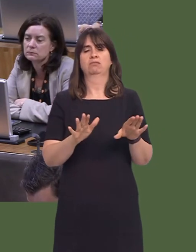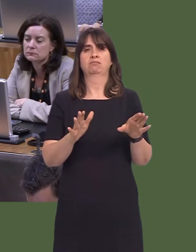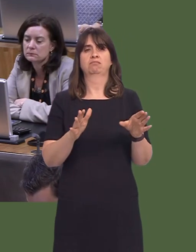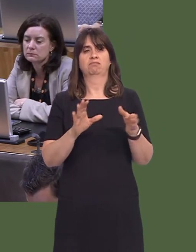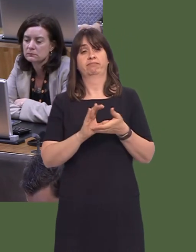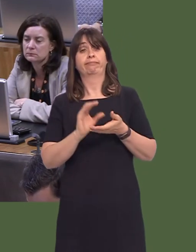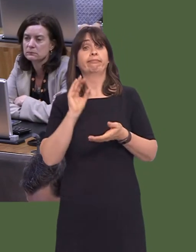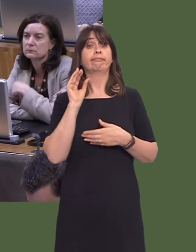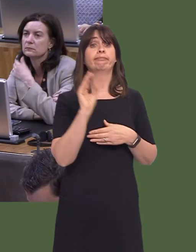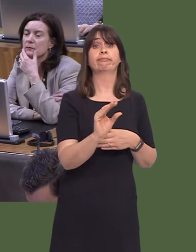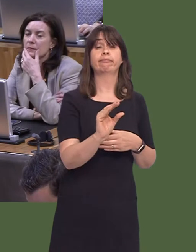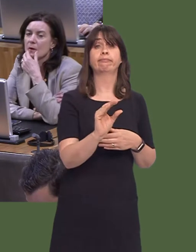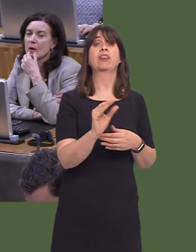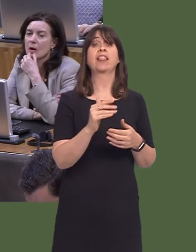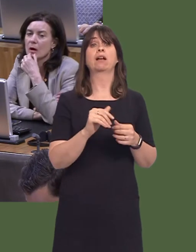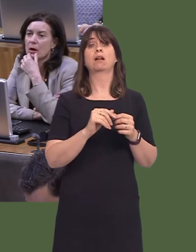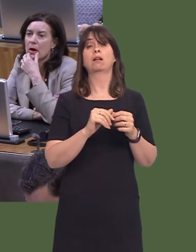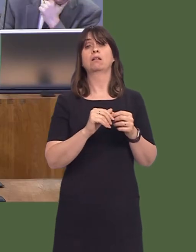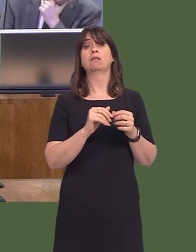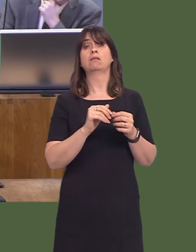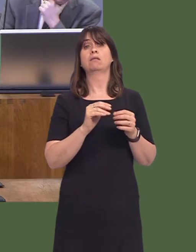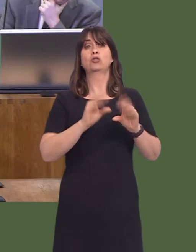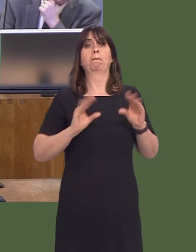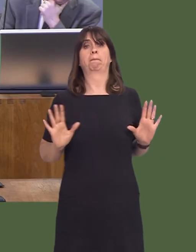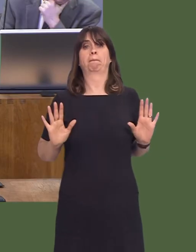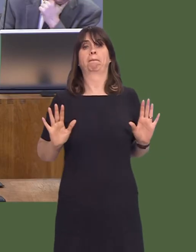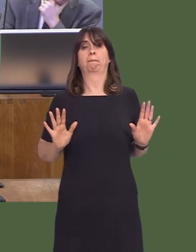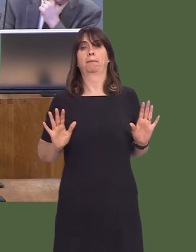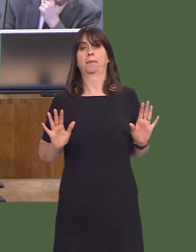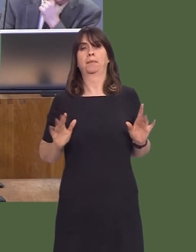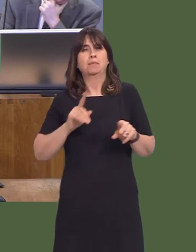funding for organisations disappear after a particular period of time. Where that does